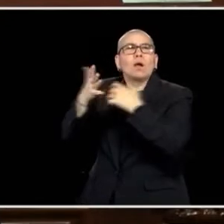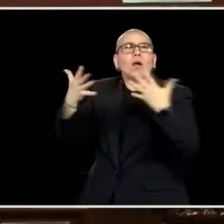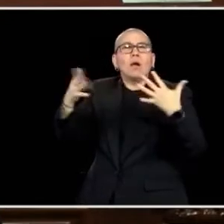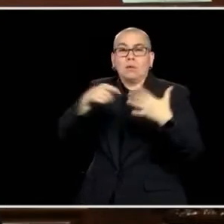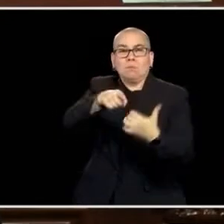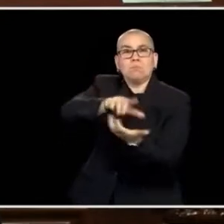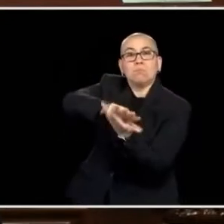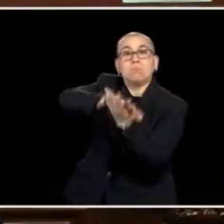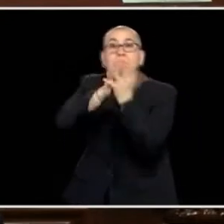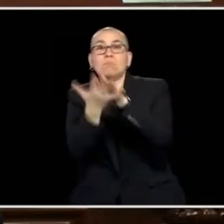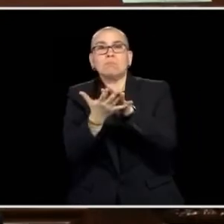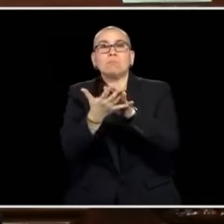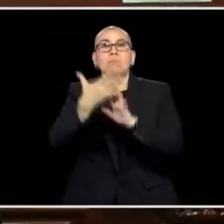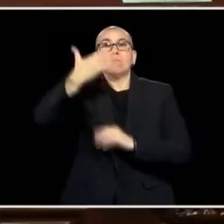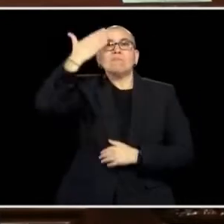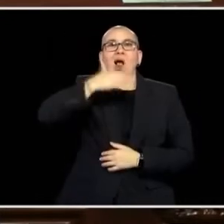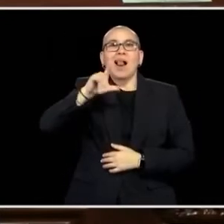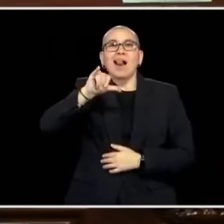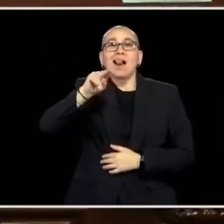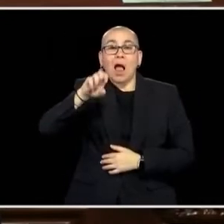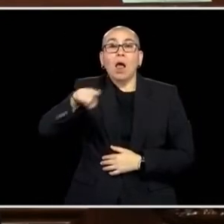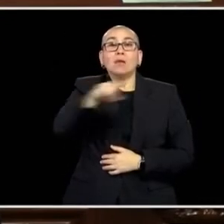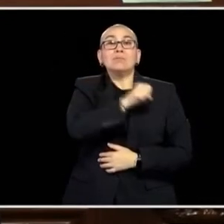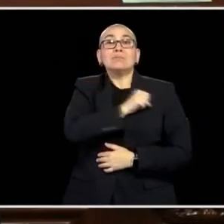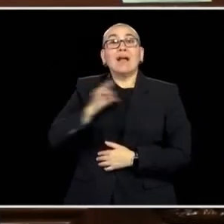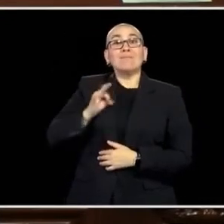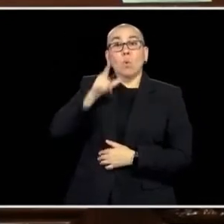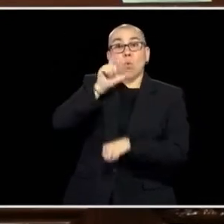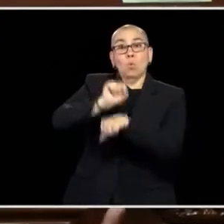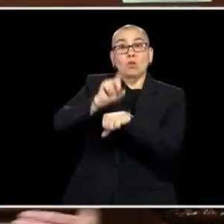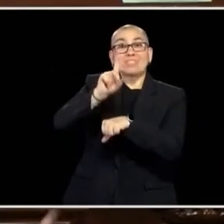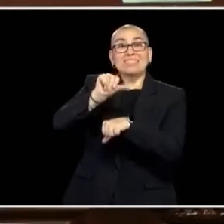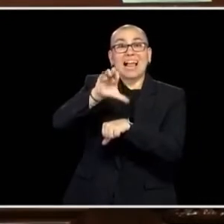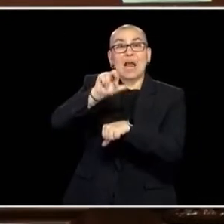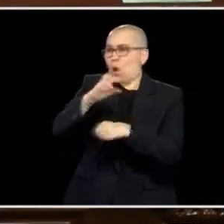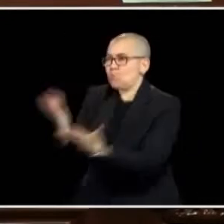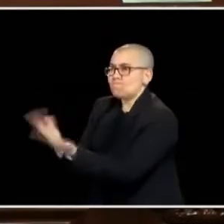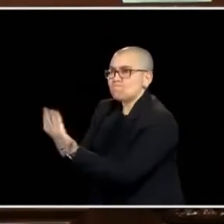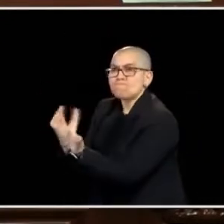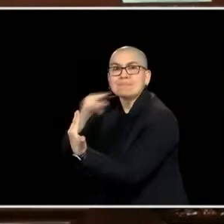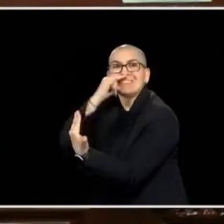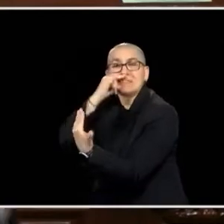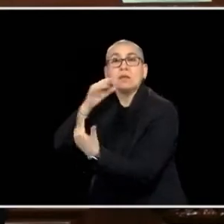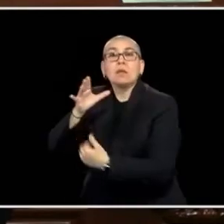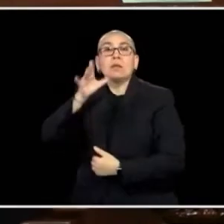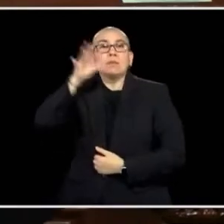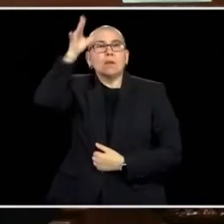FRONT LINES TO ENSURE THAT OUR CHILDREN HAD A SAFE PLACE TO GO, AND THEIR PARENTS, IF YOU REMEMBER EARLY ON, WHEN WE